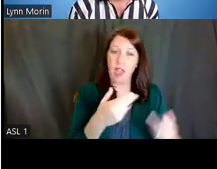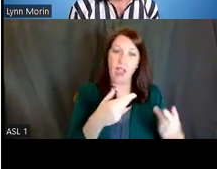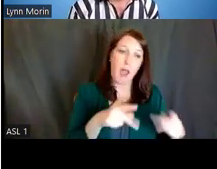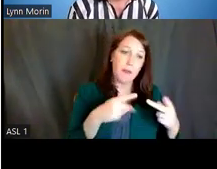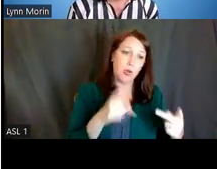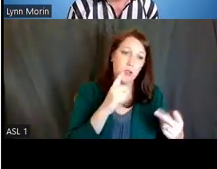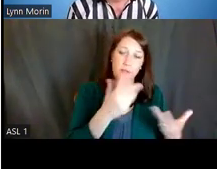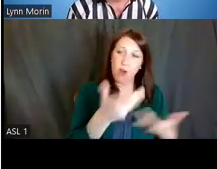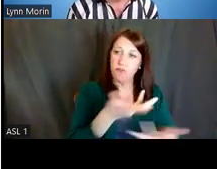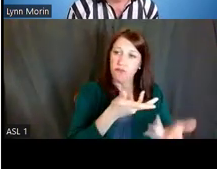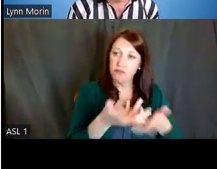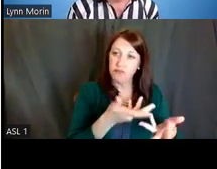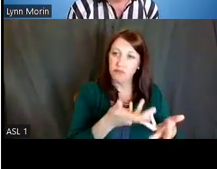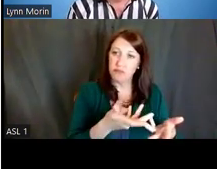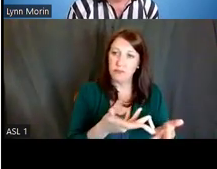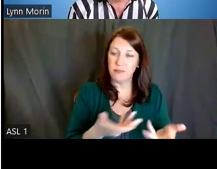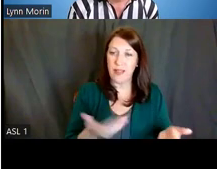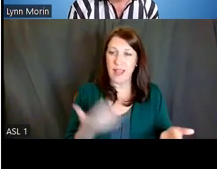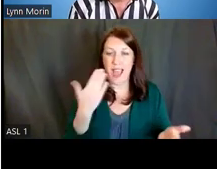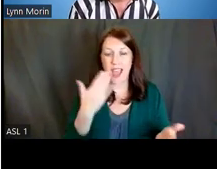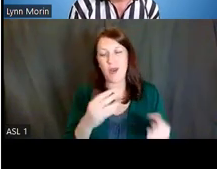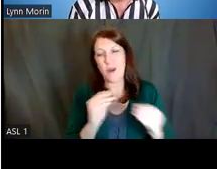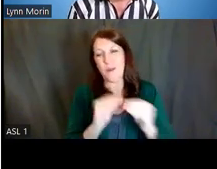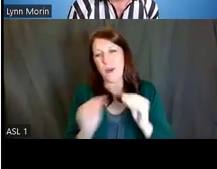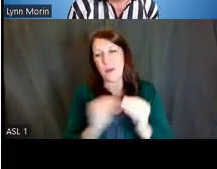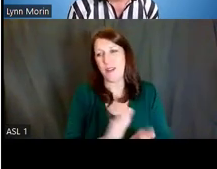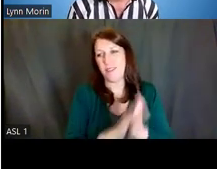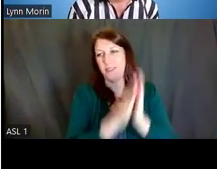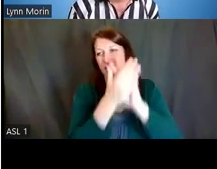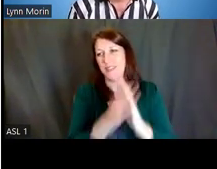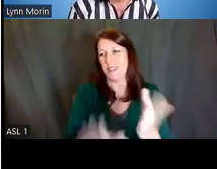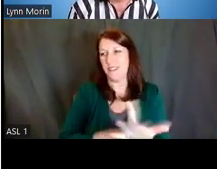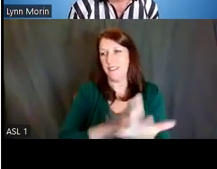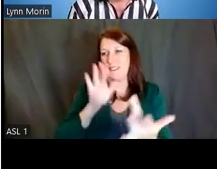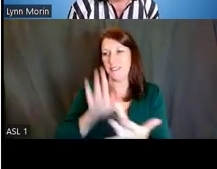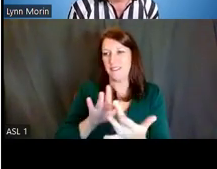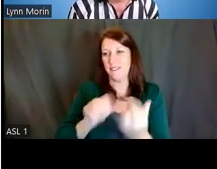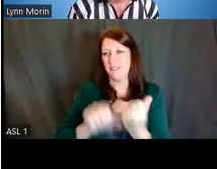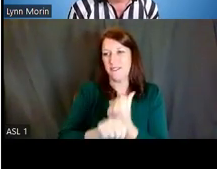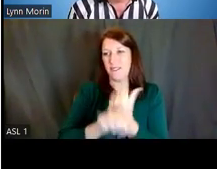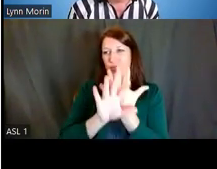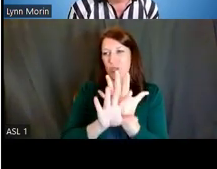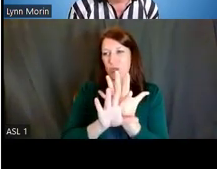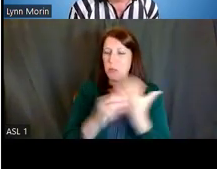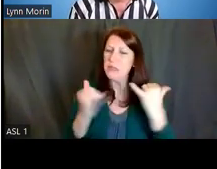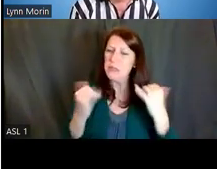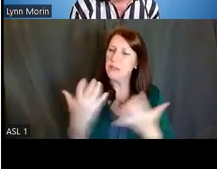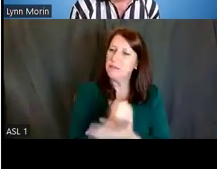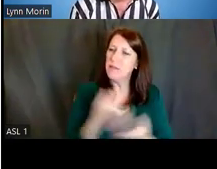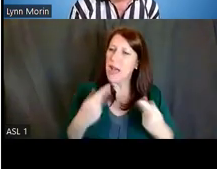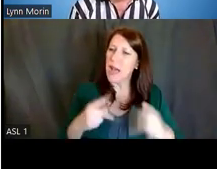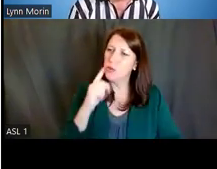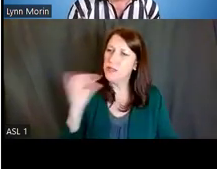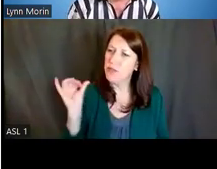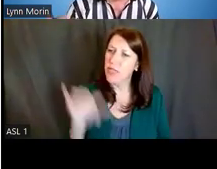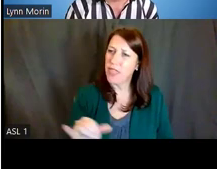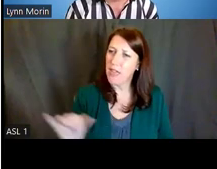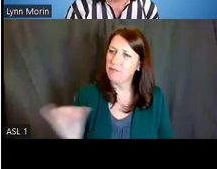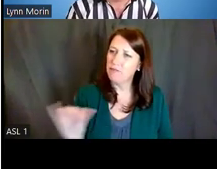I know we're doing a lot of things virtual, but there are still opportunities to do virtual networking events. And also once we start phasing back